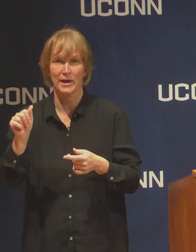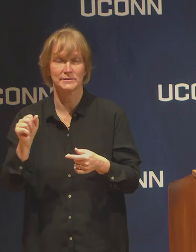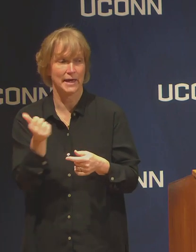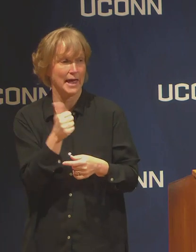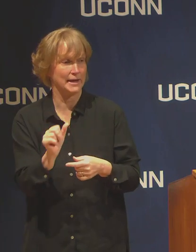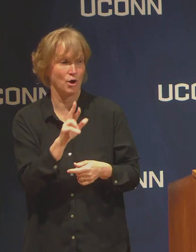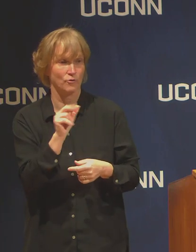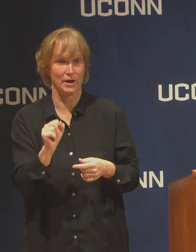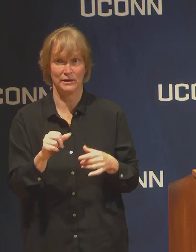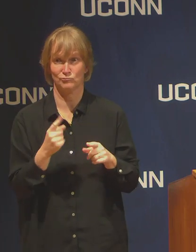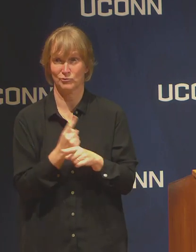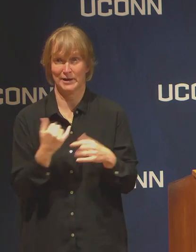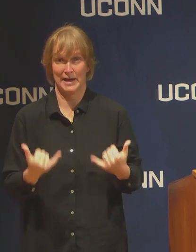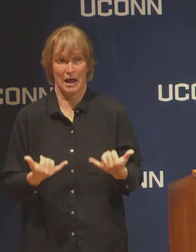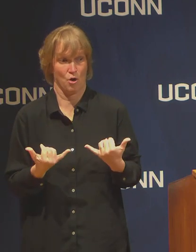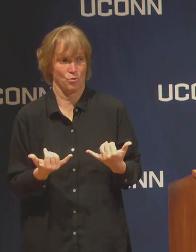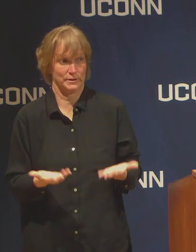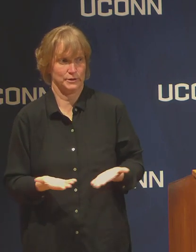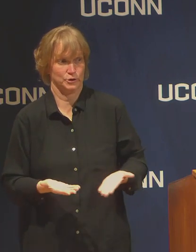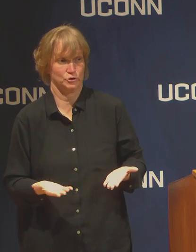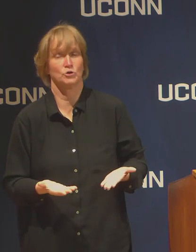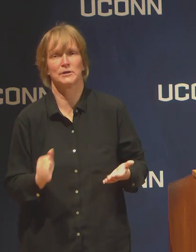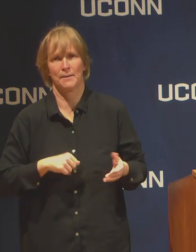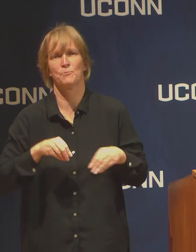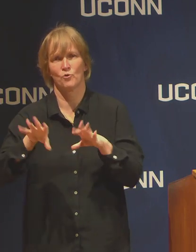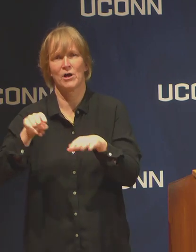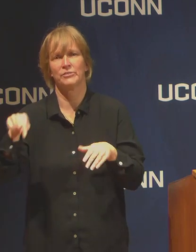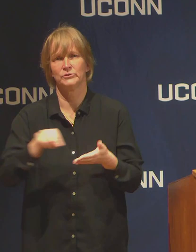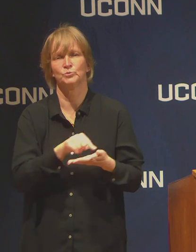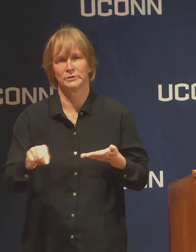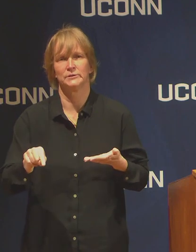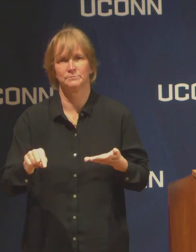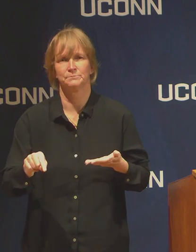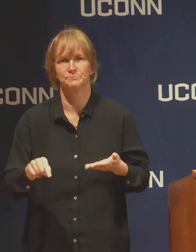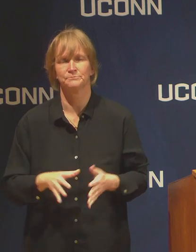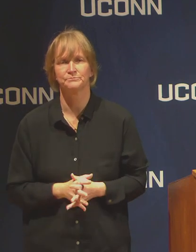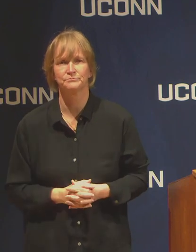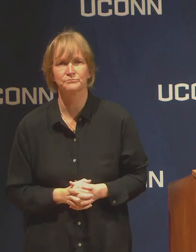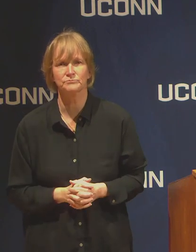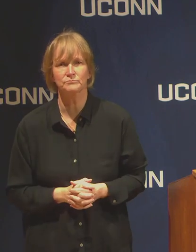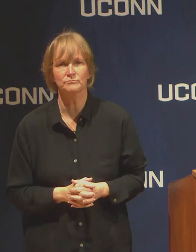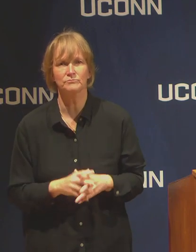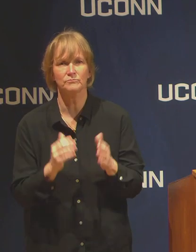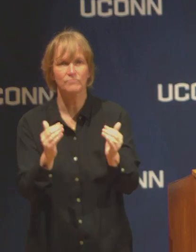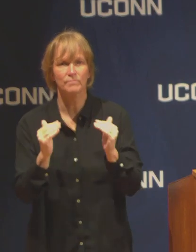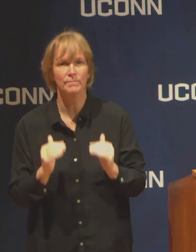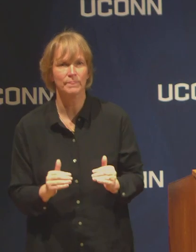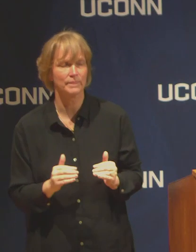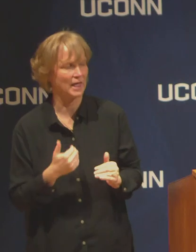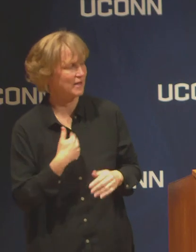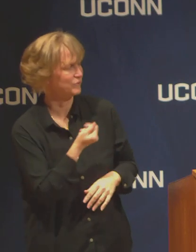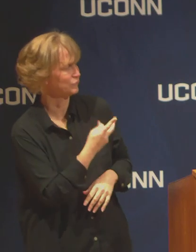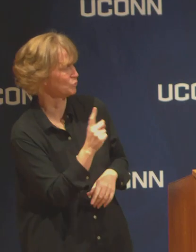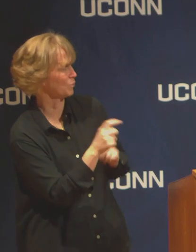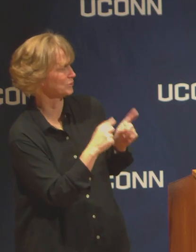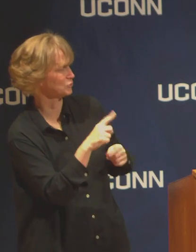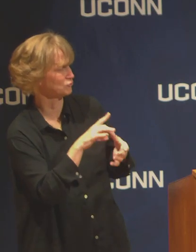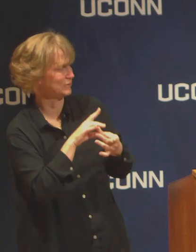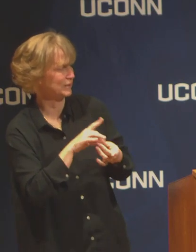campus can move out this week. We have a few questions of academic nature from students and parents.